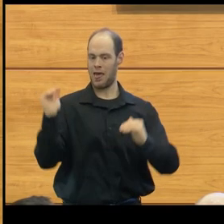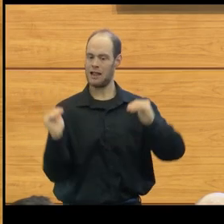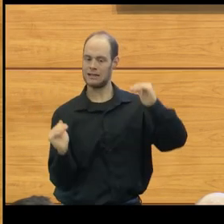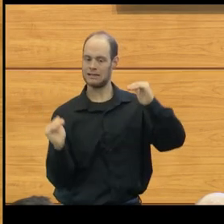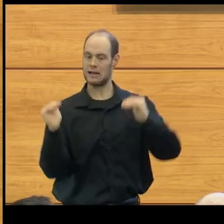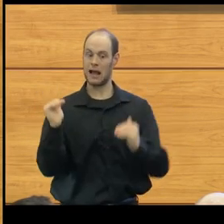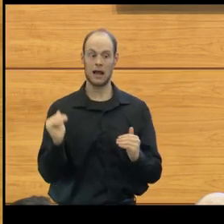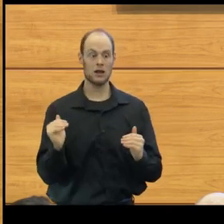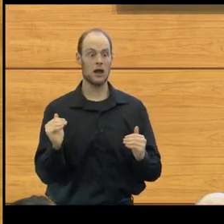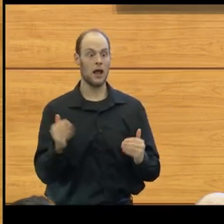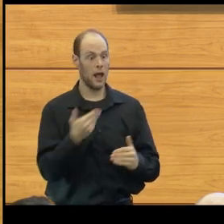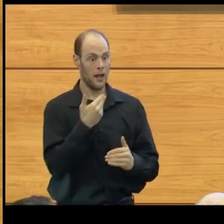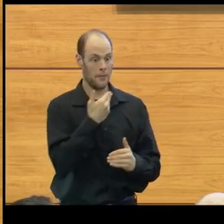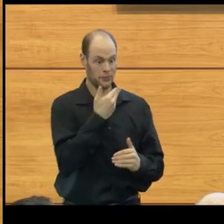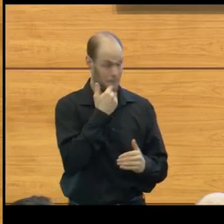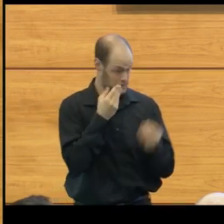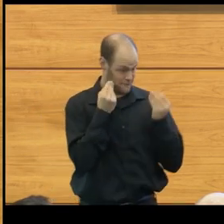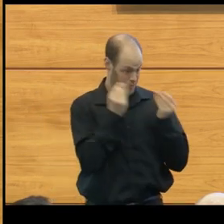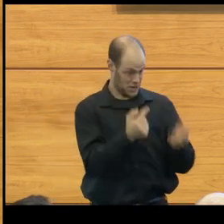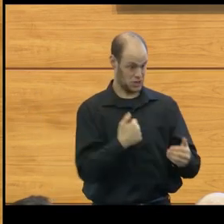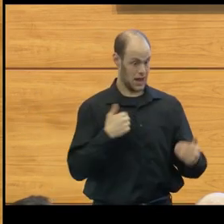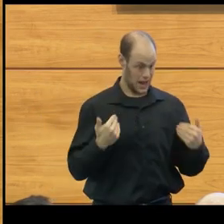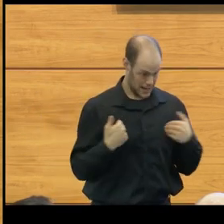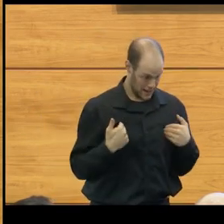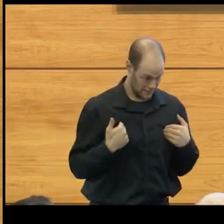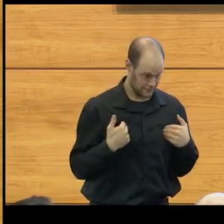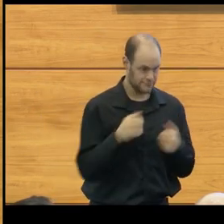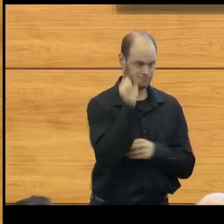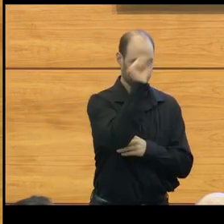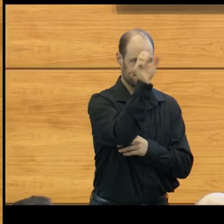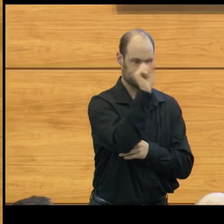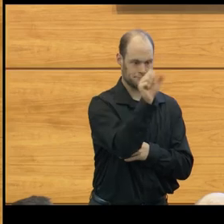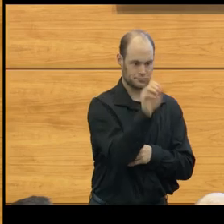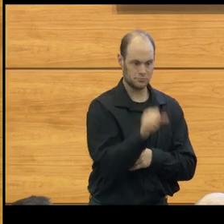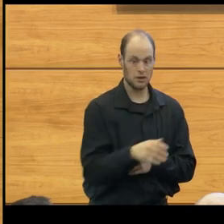"This is the best information that I have, these are the possibilities,